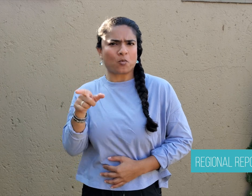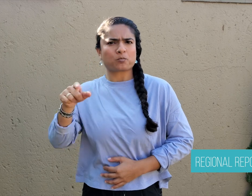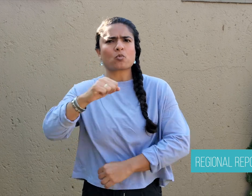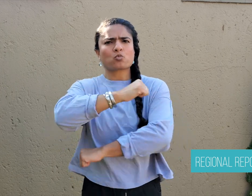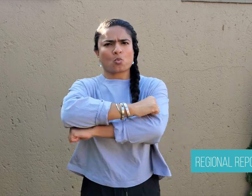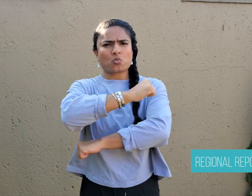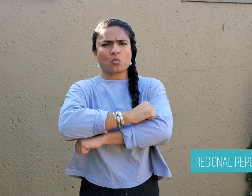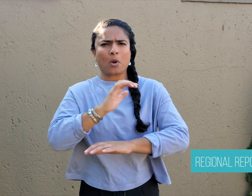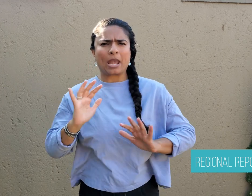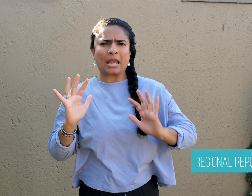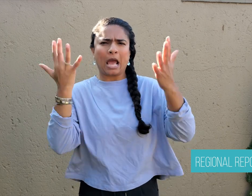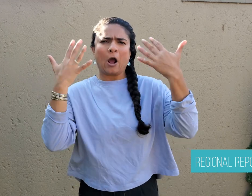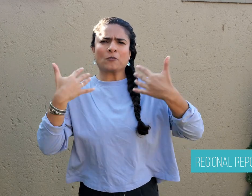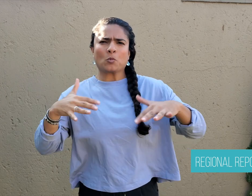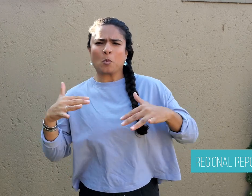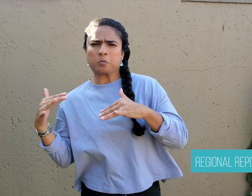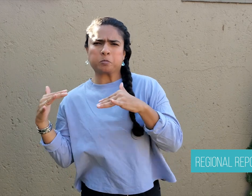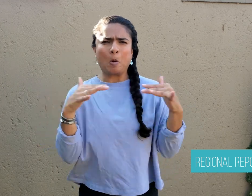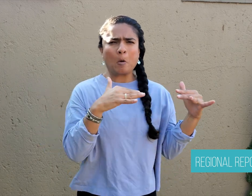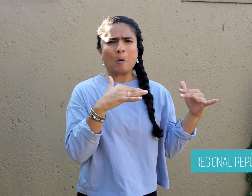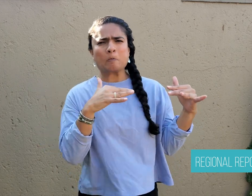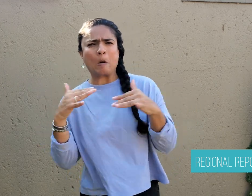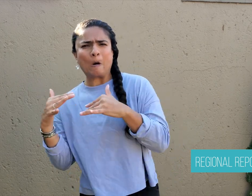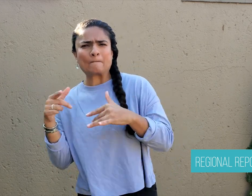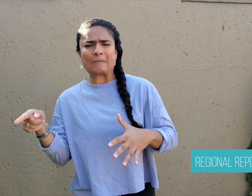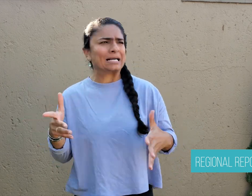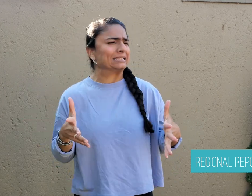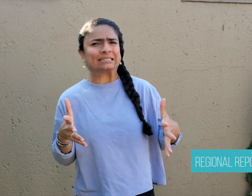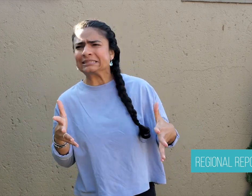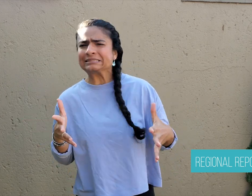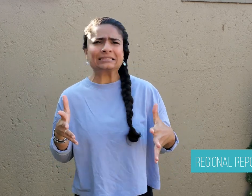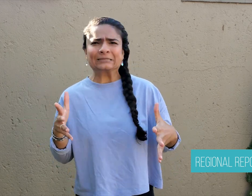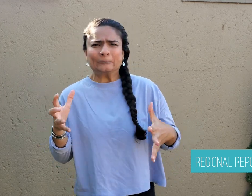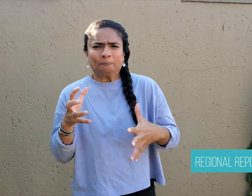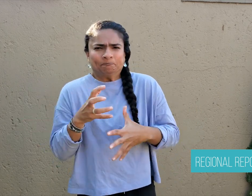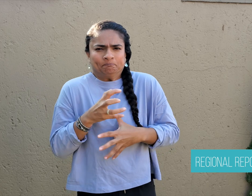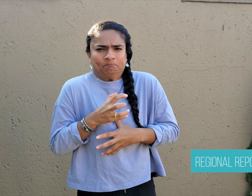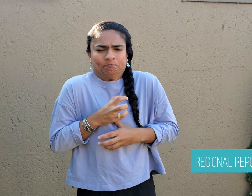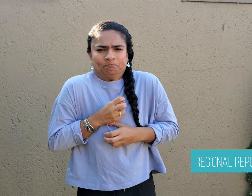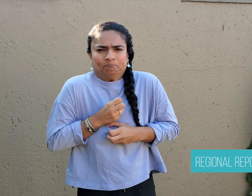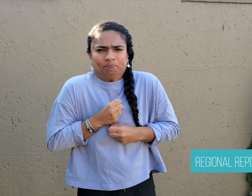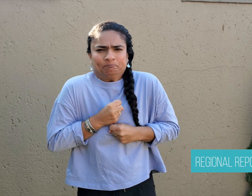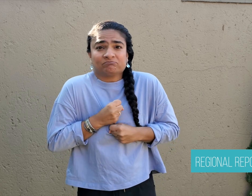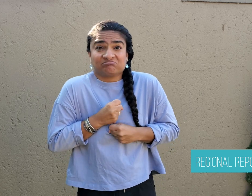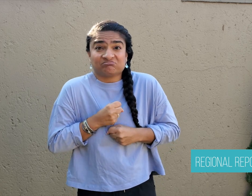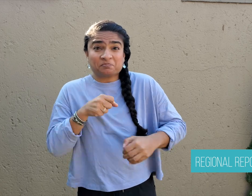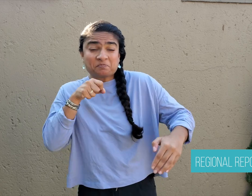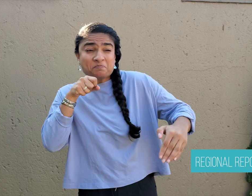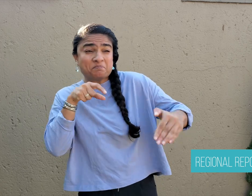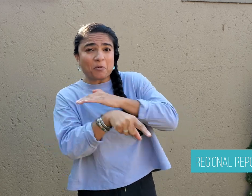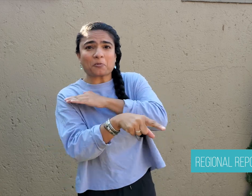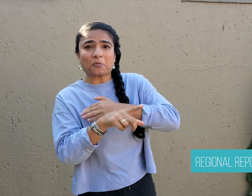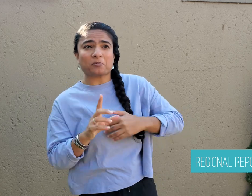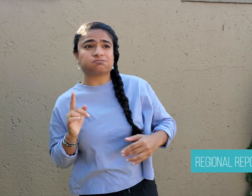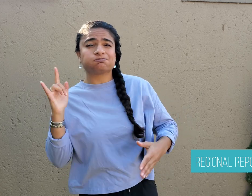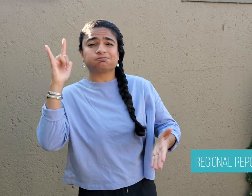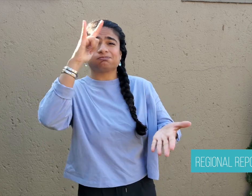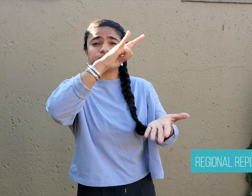experienced a difficult life because of the war.